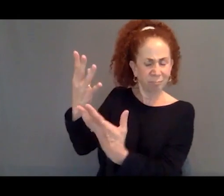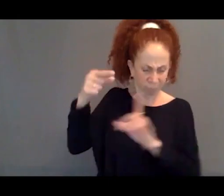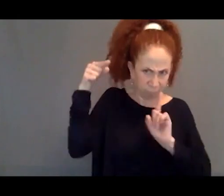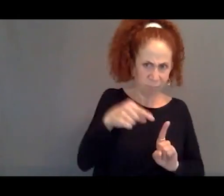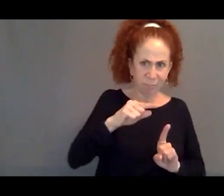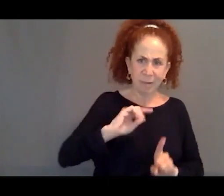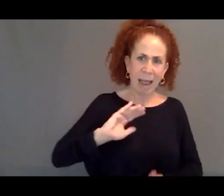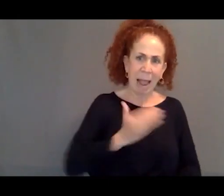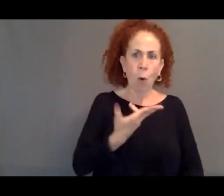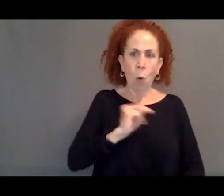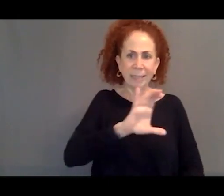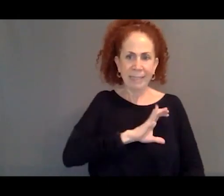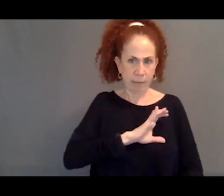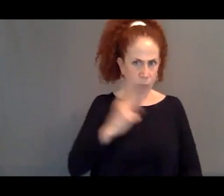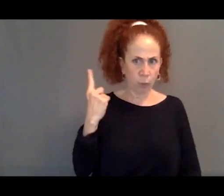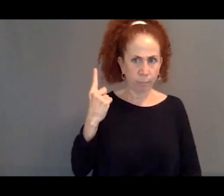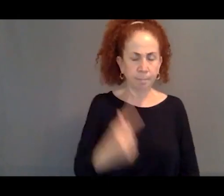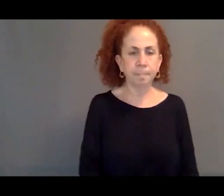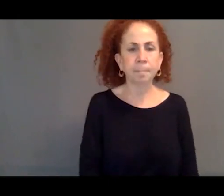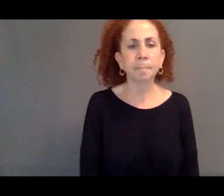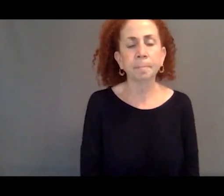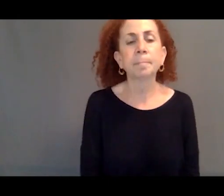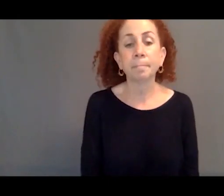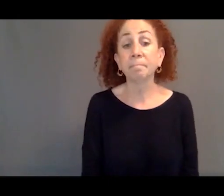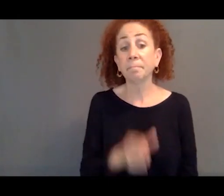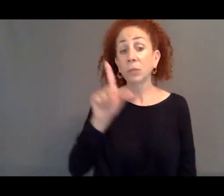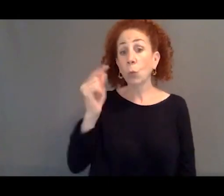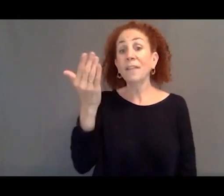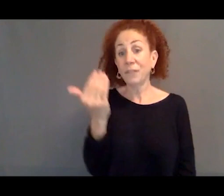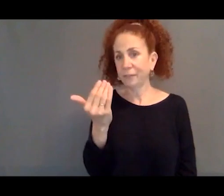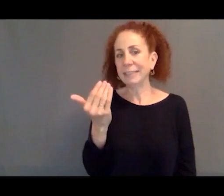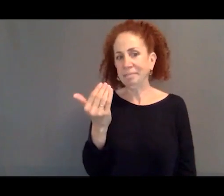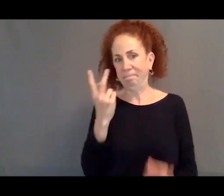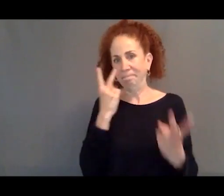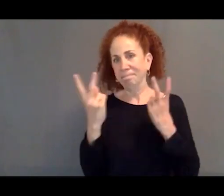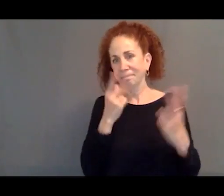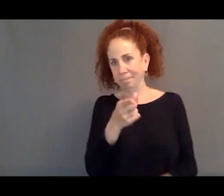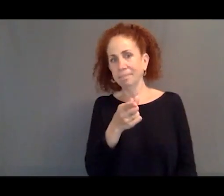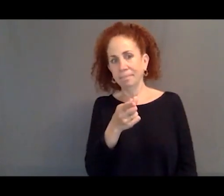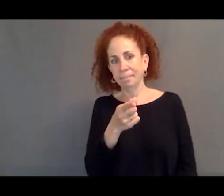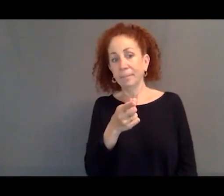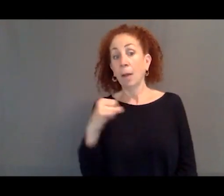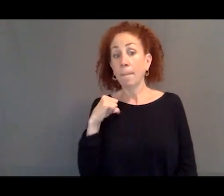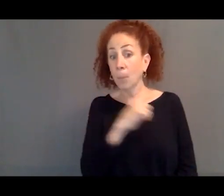And so again, this is a map from 2015 where you already see that Poland, for instance, by 2015